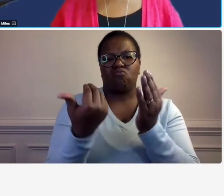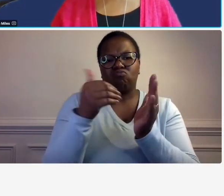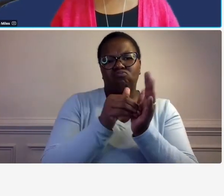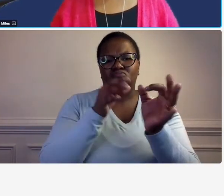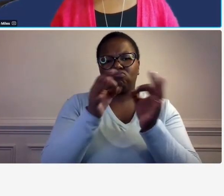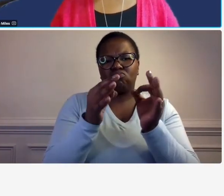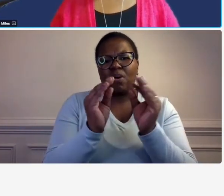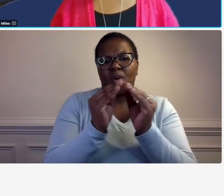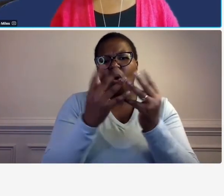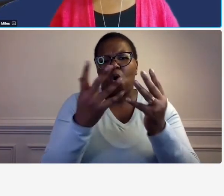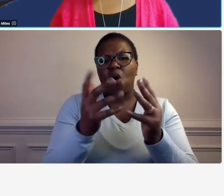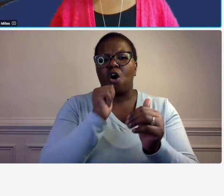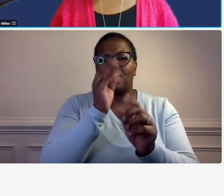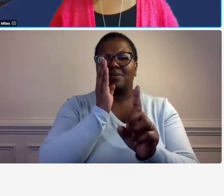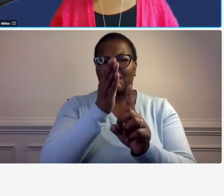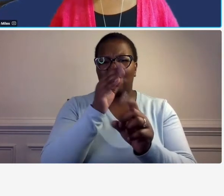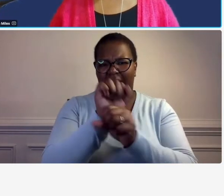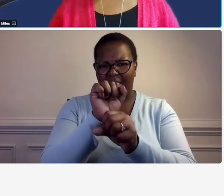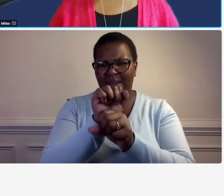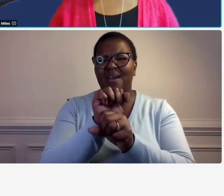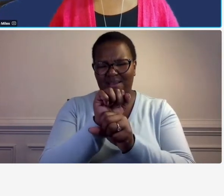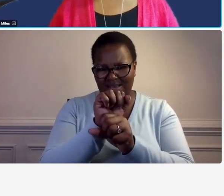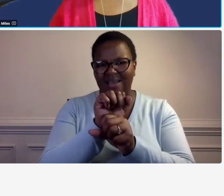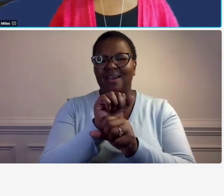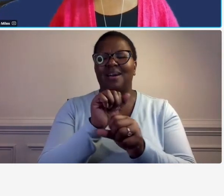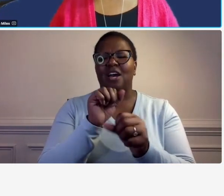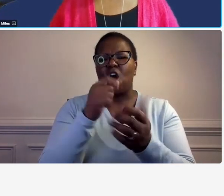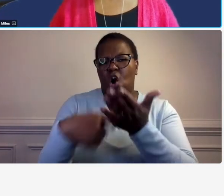but that's a whole new discussion right there but you know there's a lot of decisions that you need